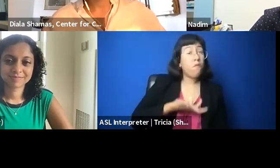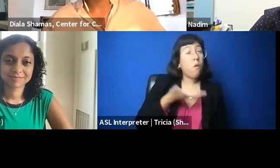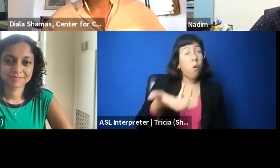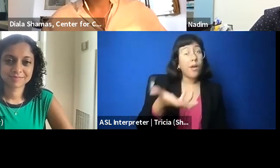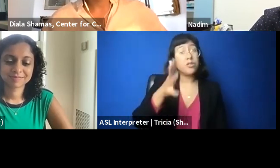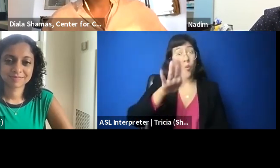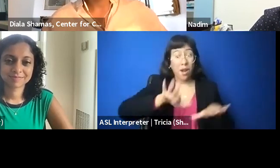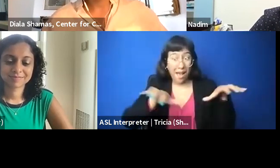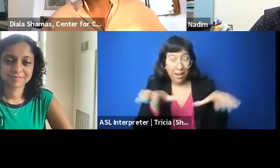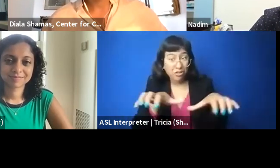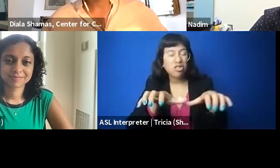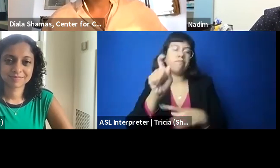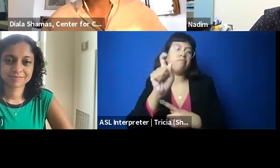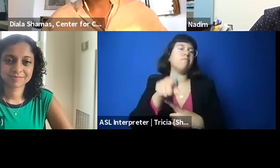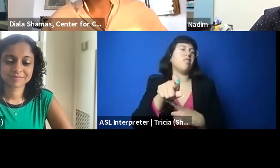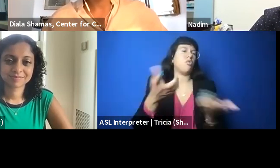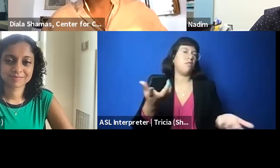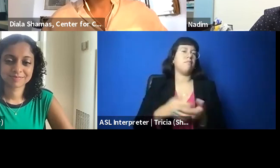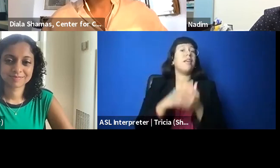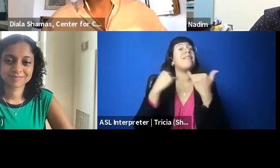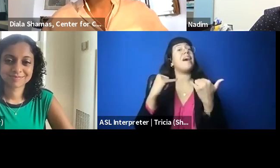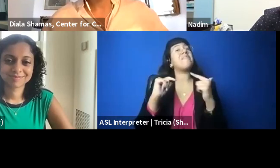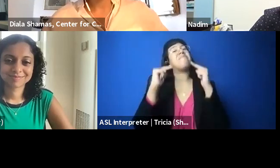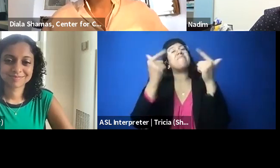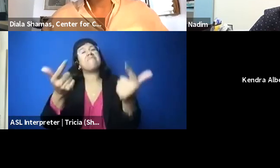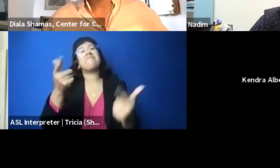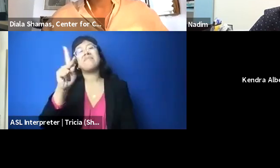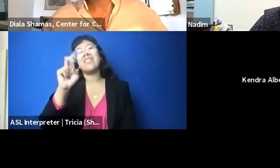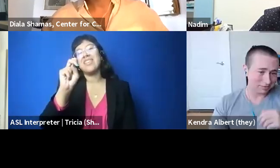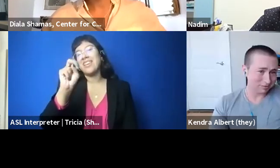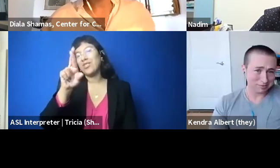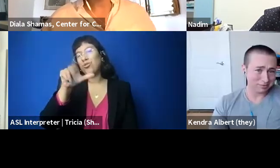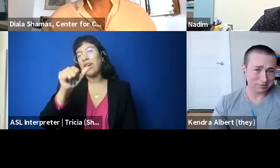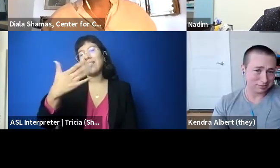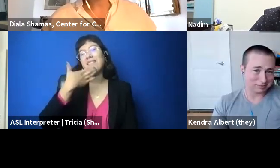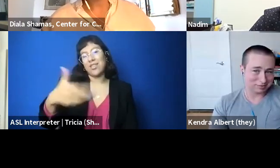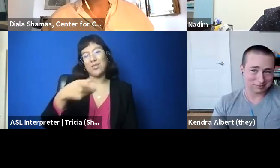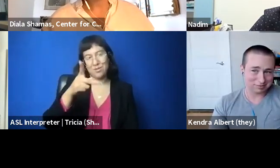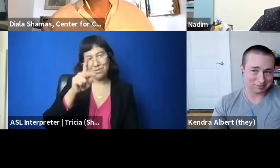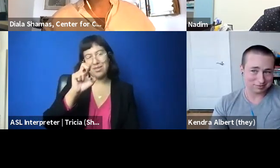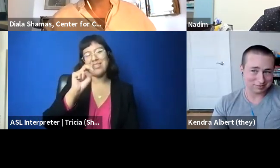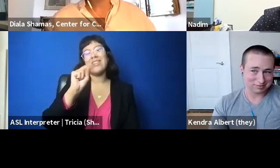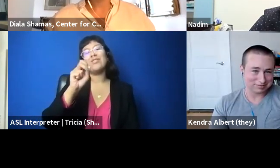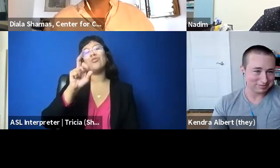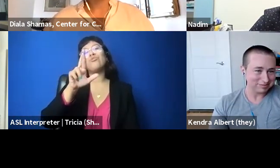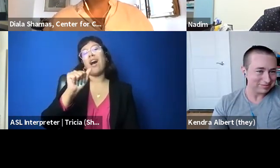With that being said, I'm gonna hand it back over to Kendra. Kendra, thank you so much to you and the Institute for a Representative First Amendment.